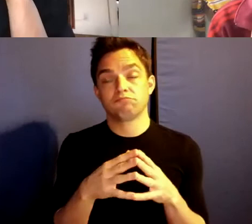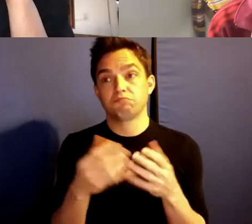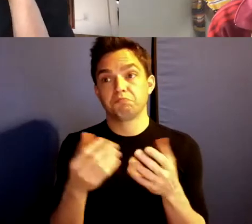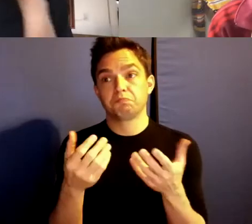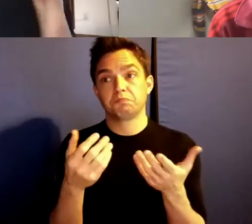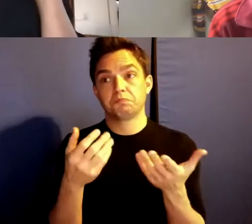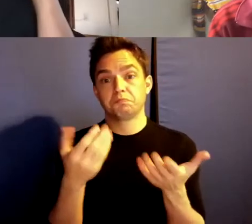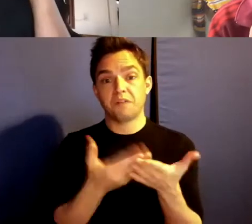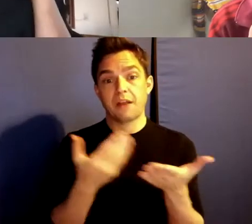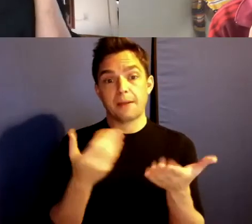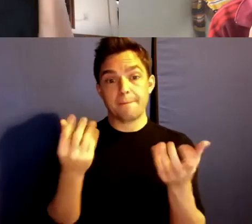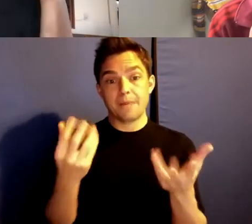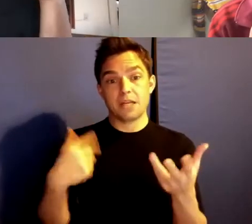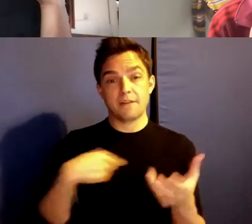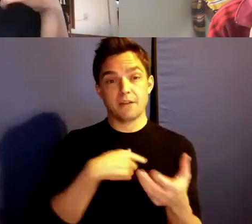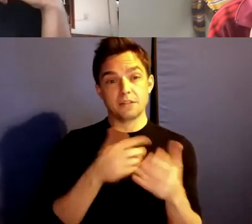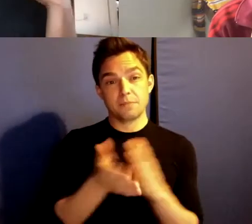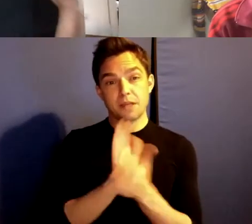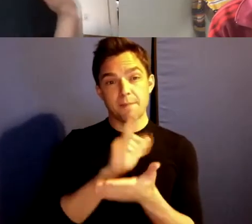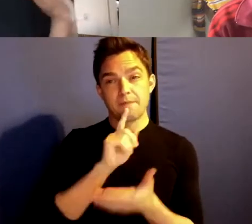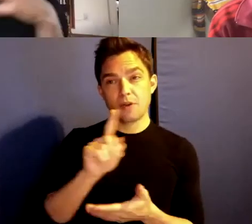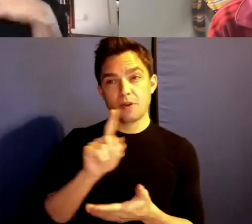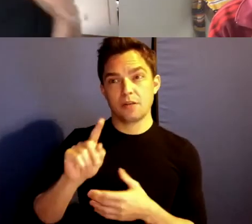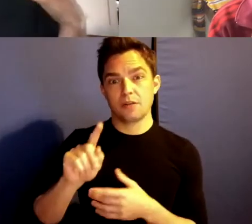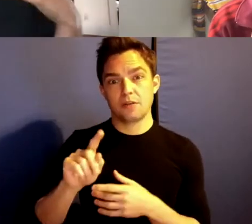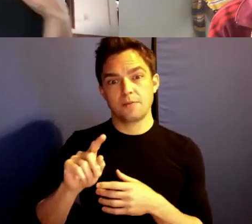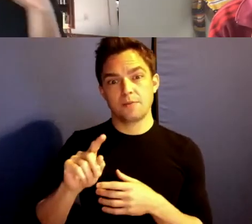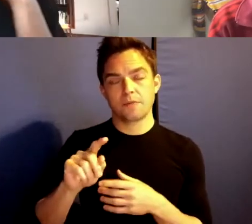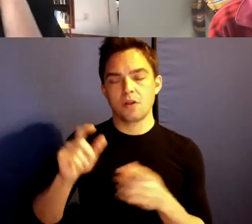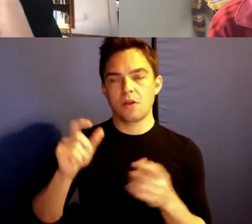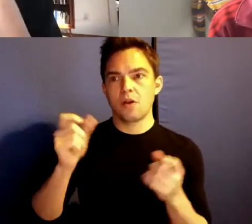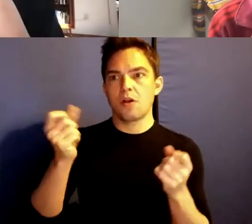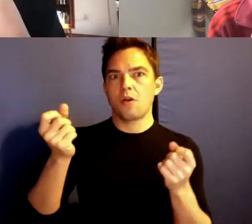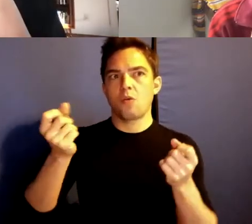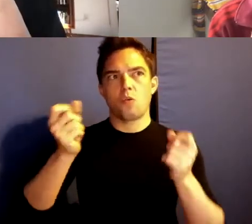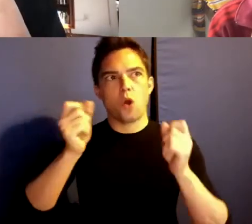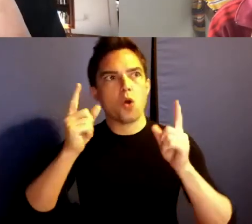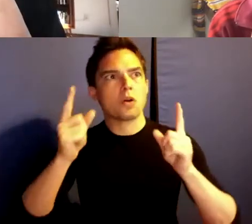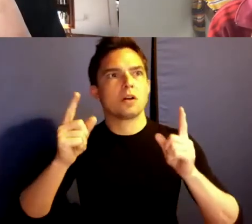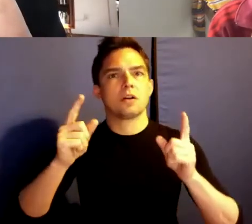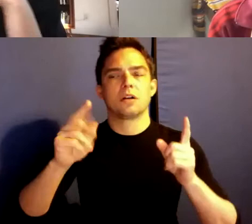We become radicalized or whatever the terminology we want to use.